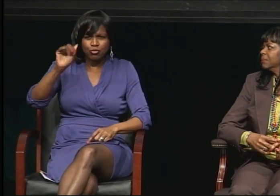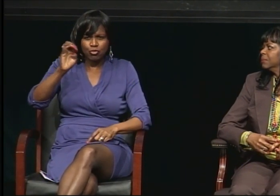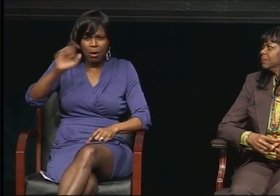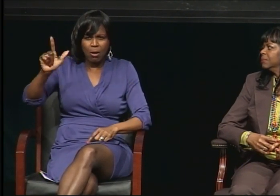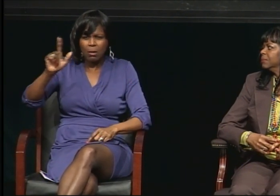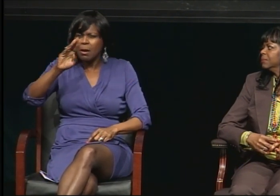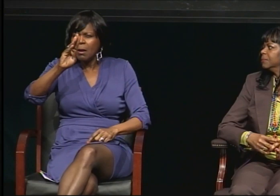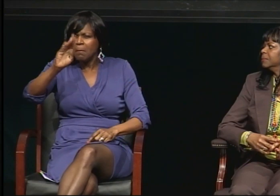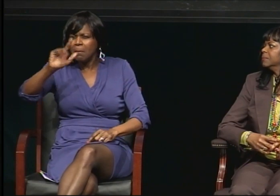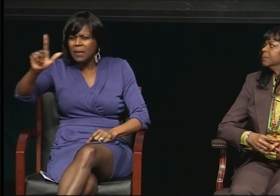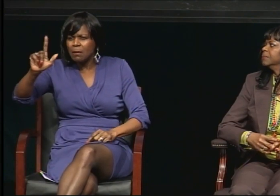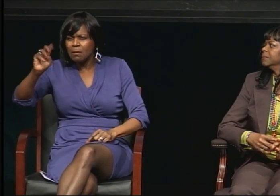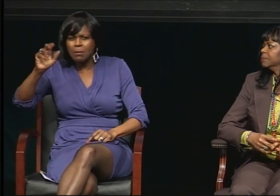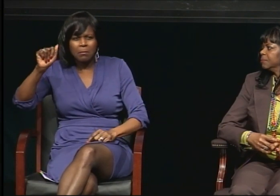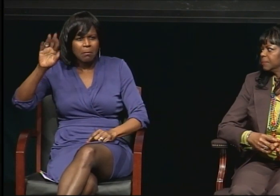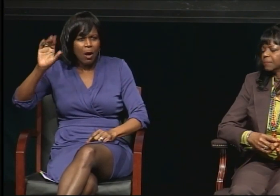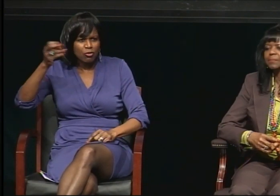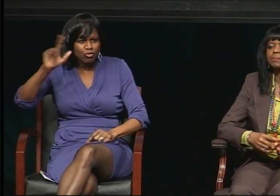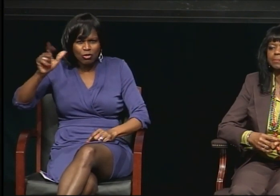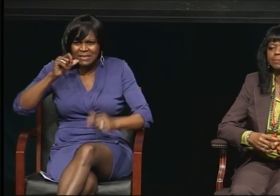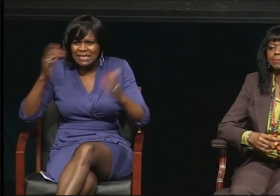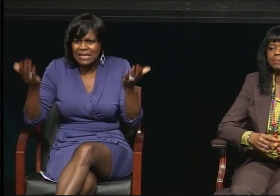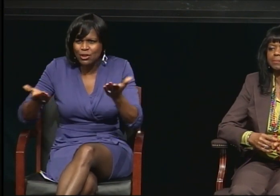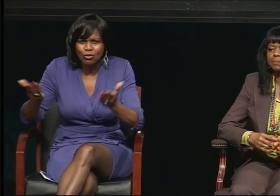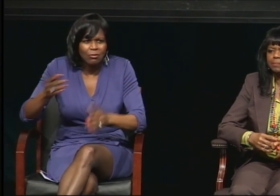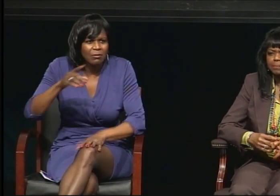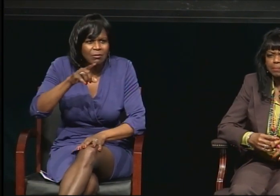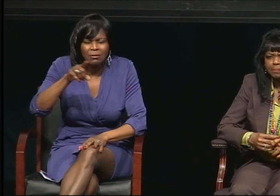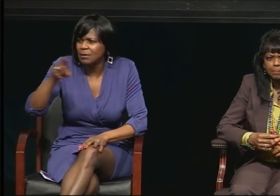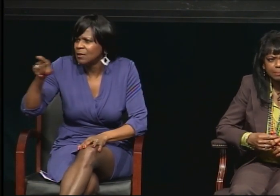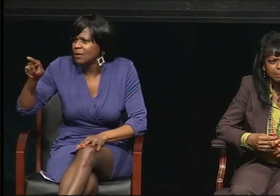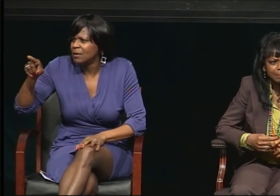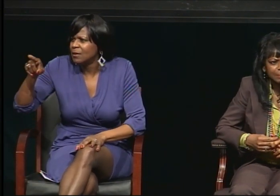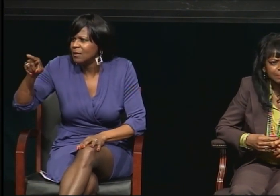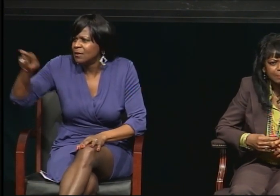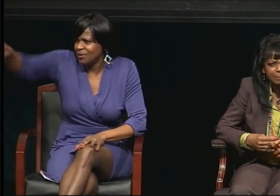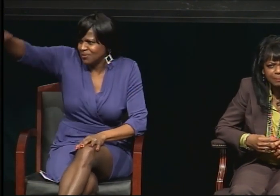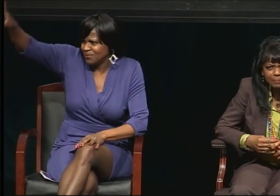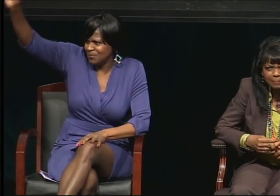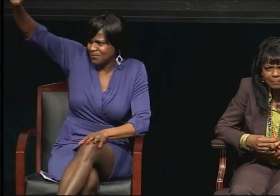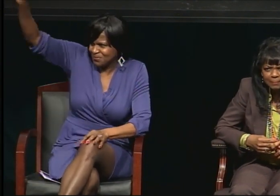Because of that man Dr. Marshall,